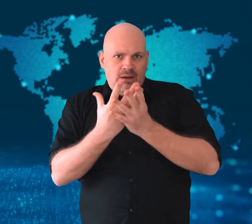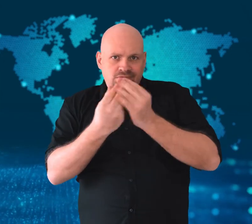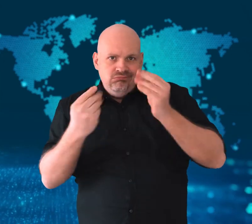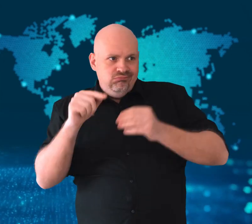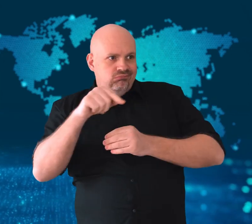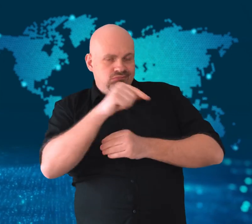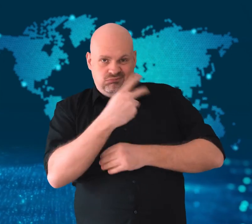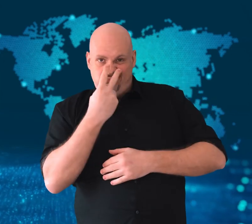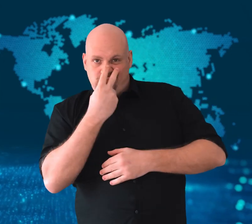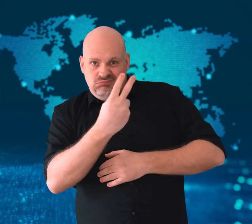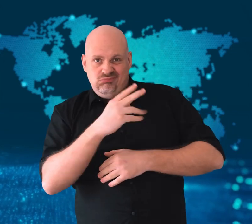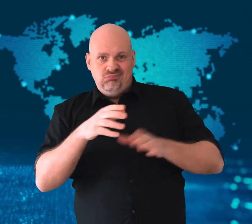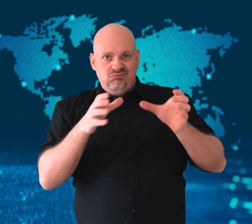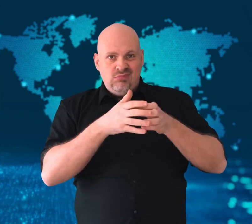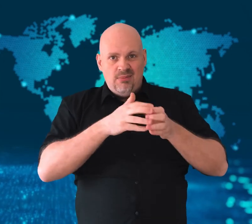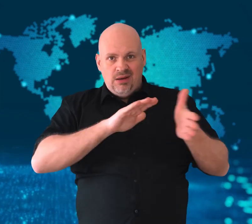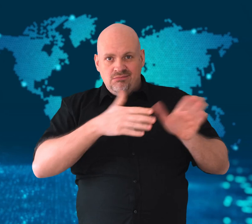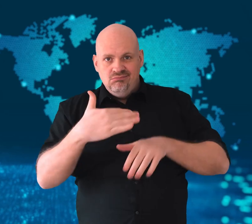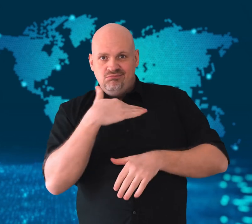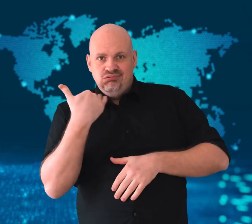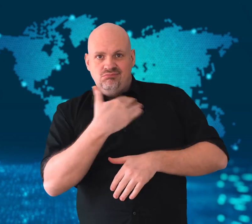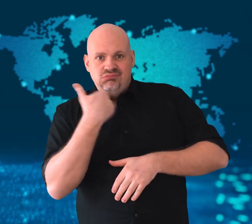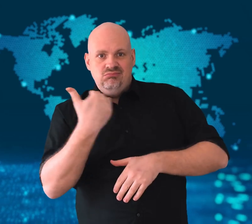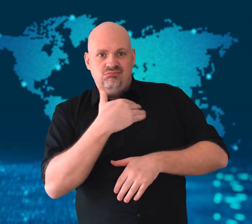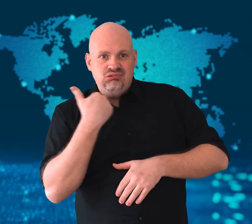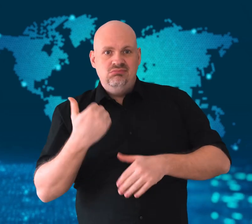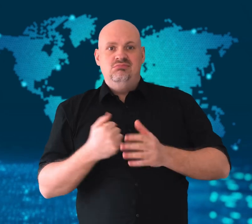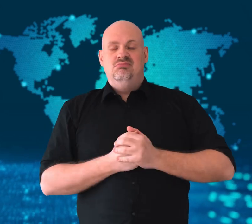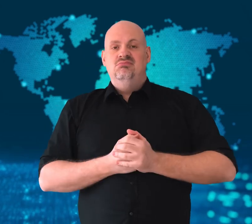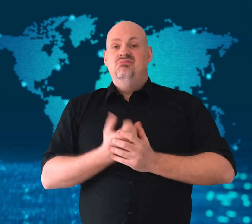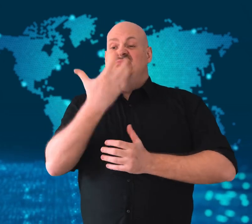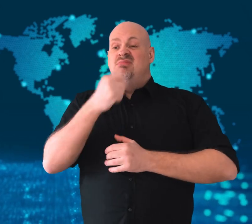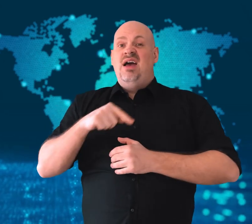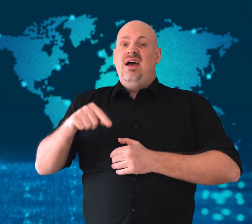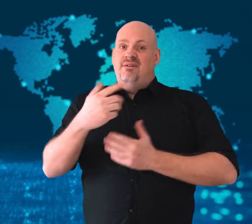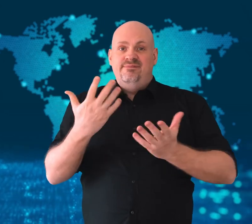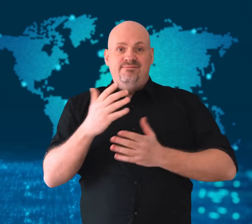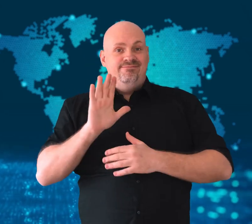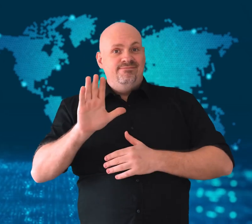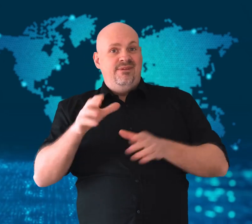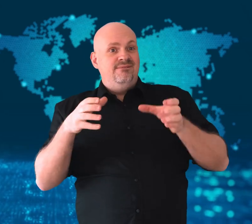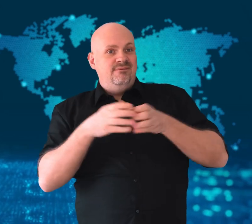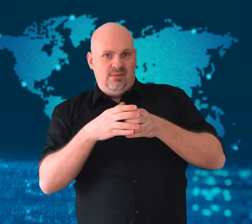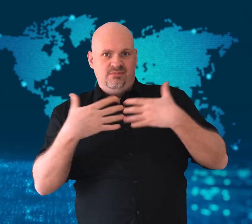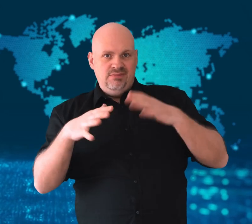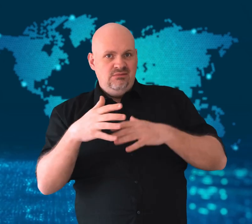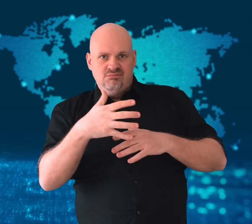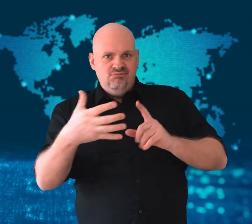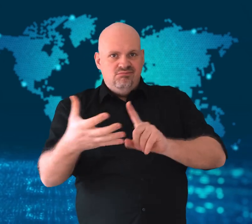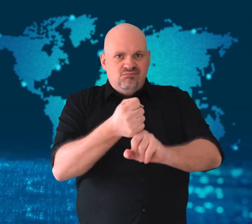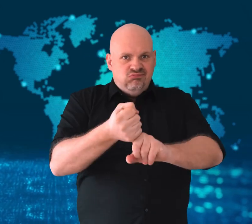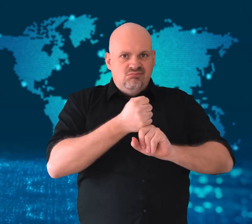Others have had their Tigrayan family members detained, seized,